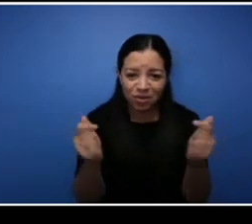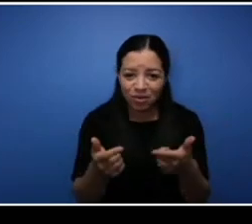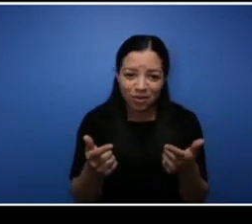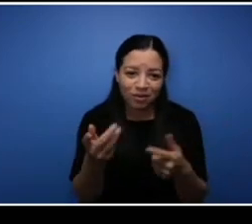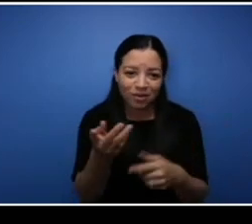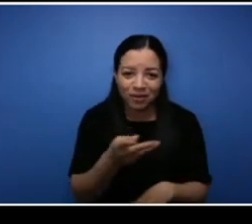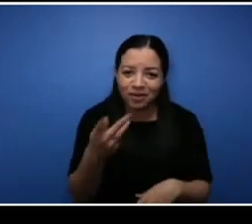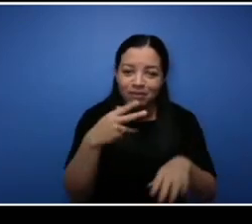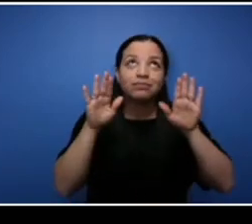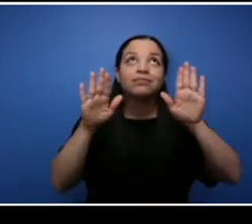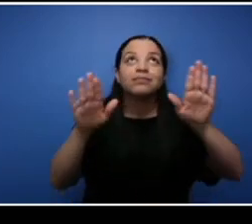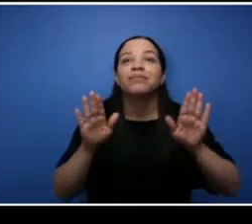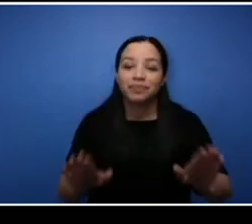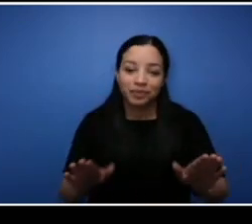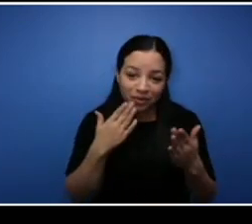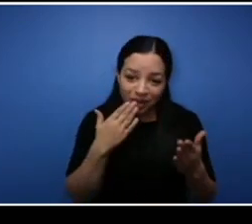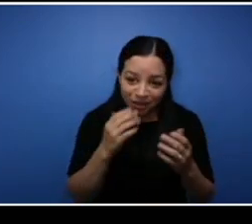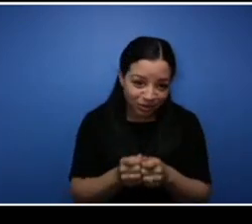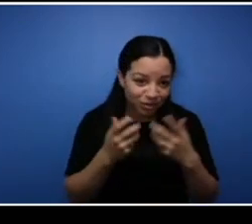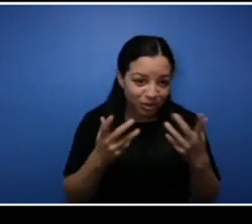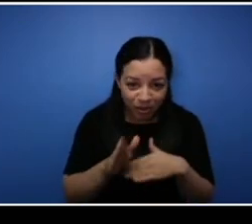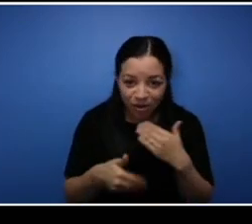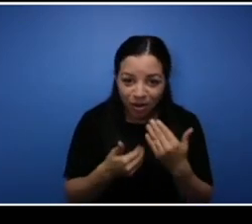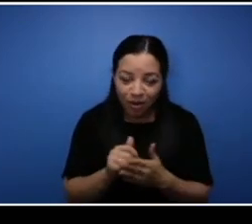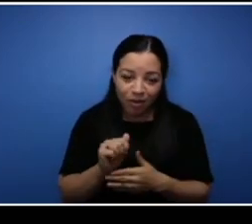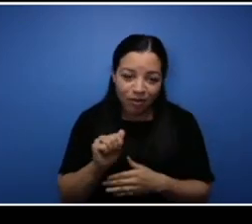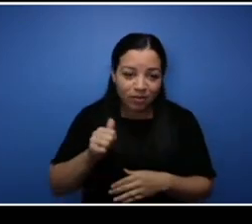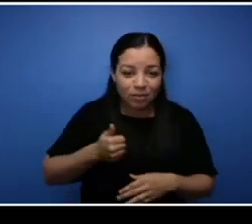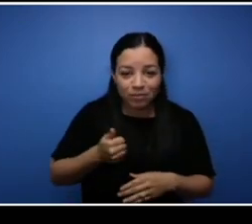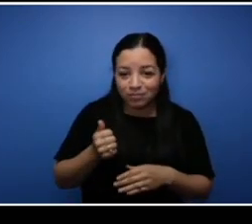Thank you so much to all the entrepreneurs, you know I really really appreciate this and